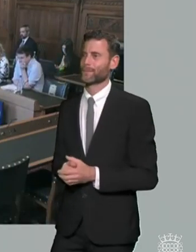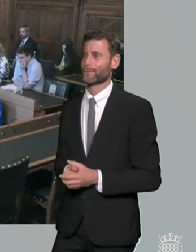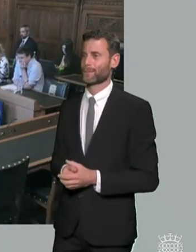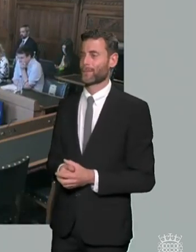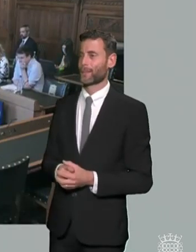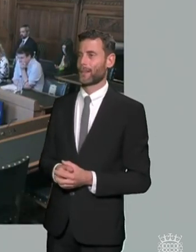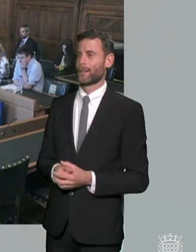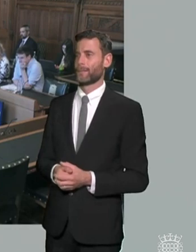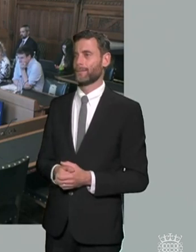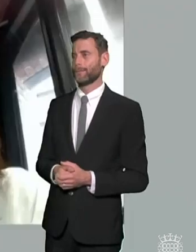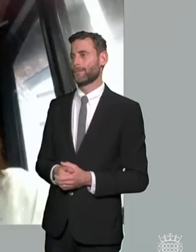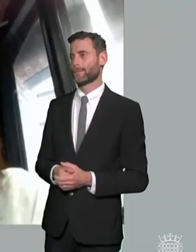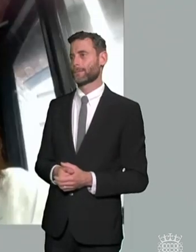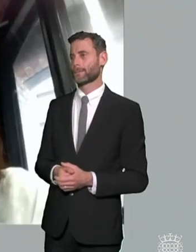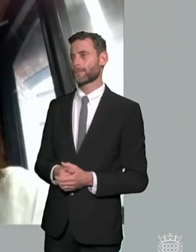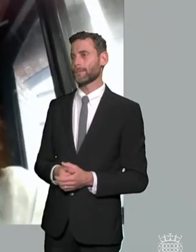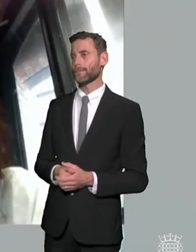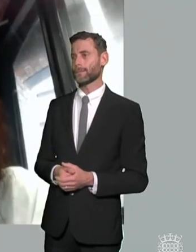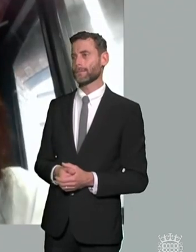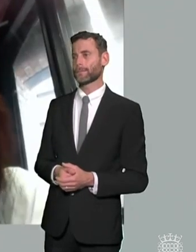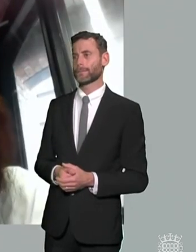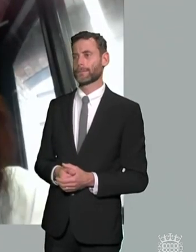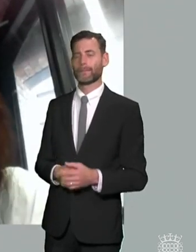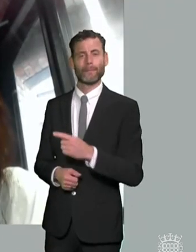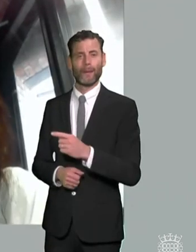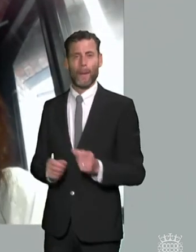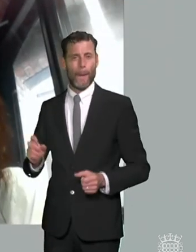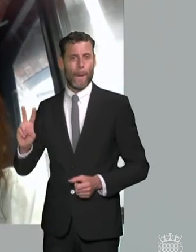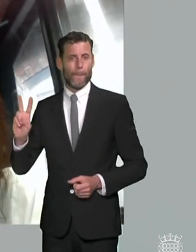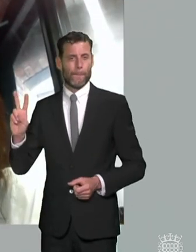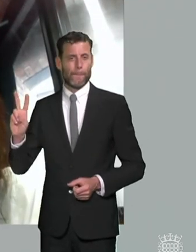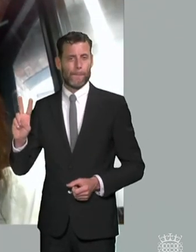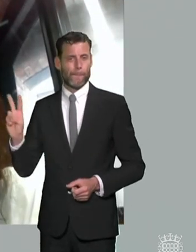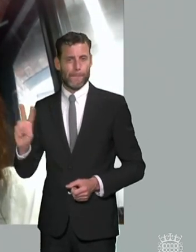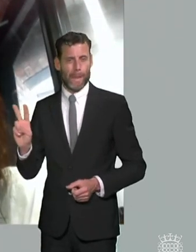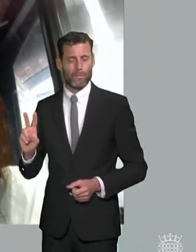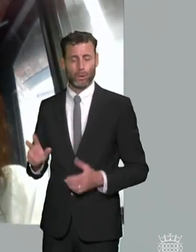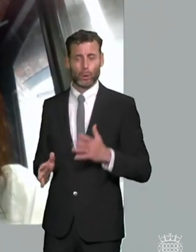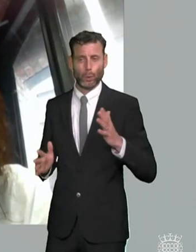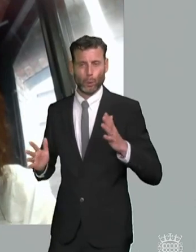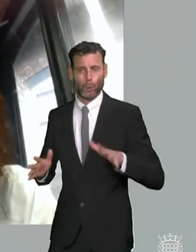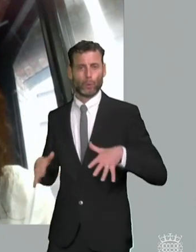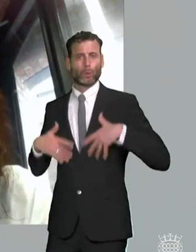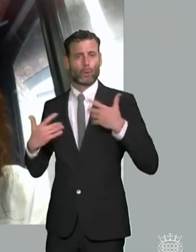please yeah i i i don't think parents want to go down and harvest their route and i think that that